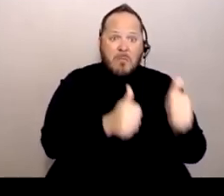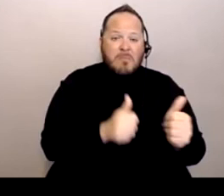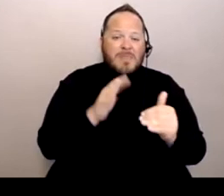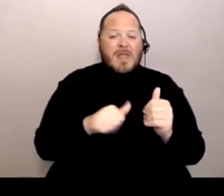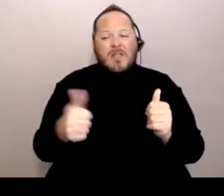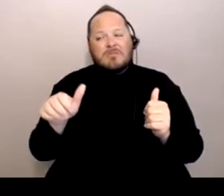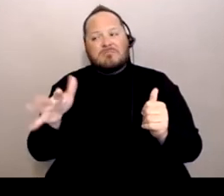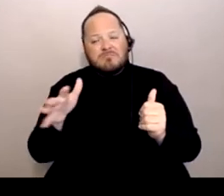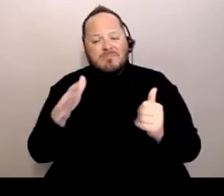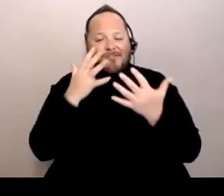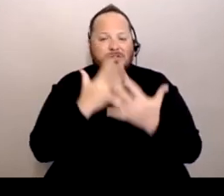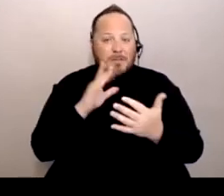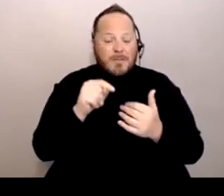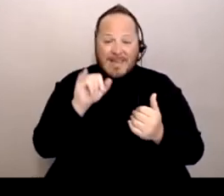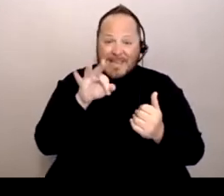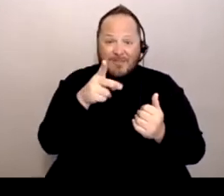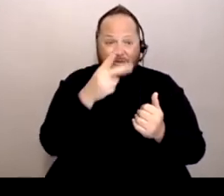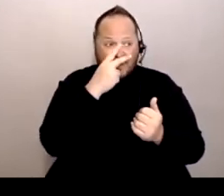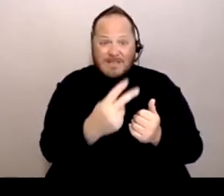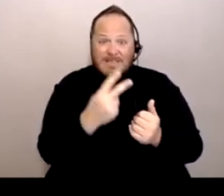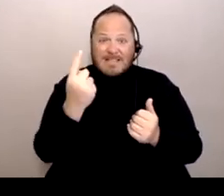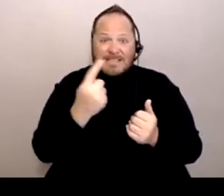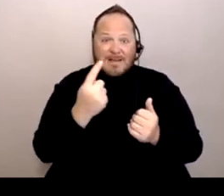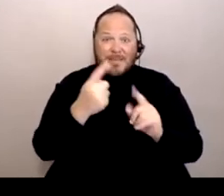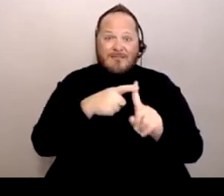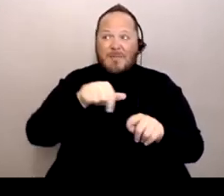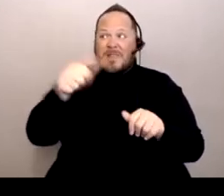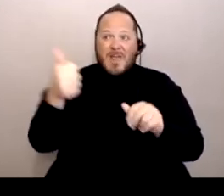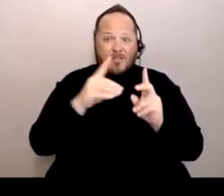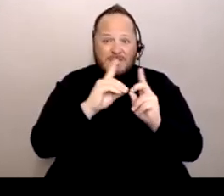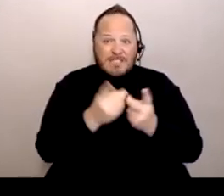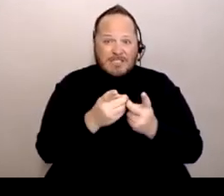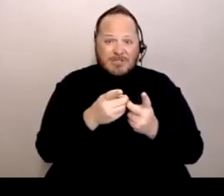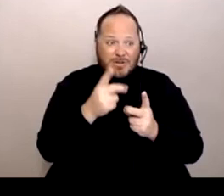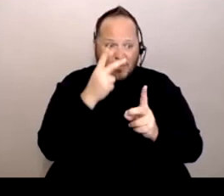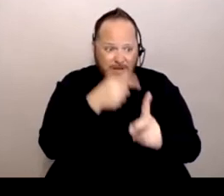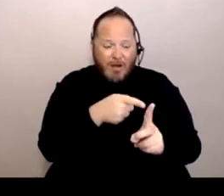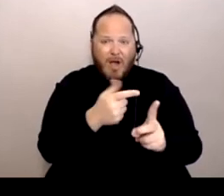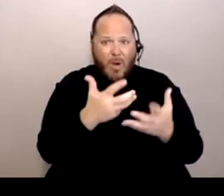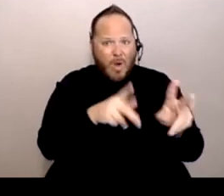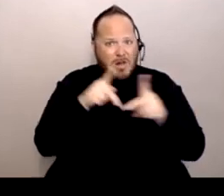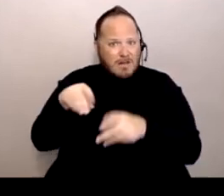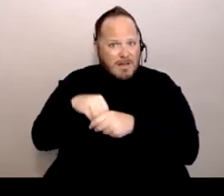But if you see something from another district that you want to implement in yours, bring that information